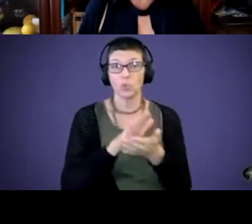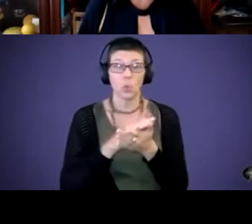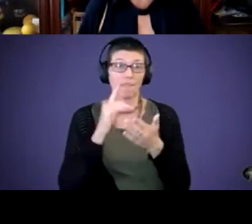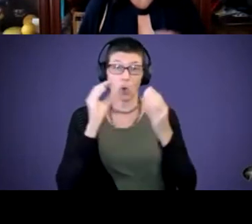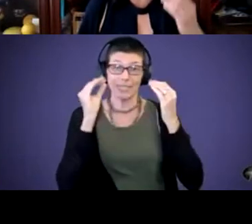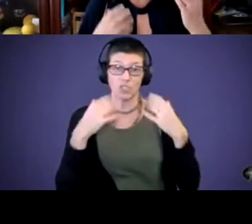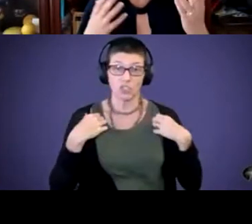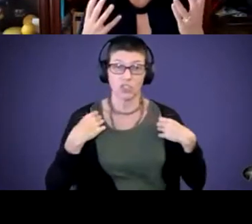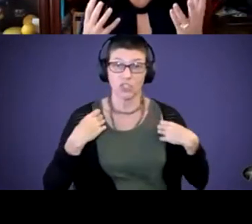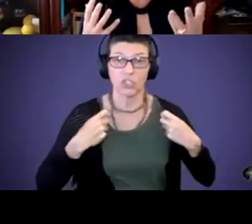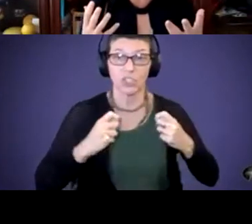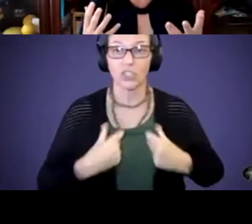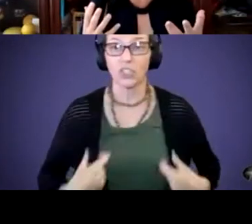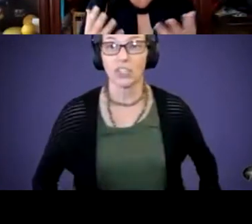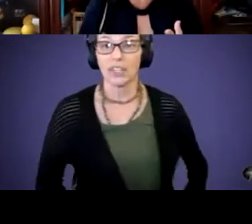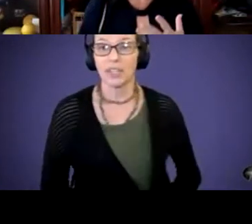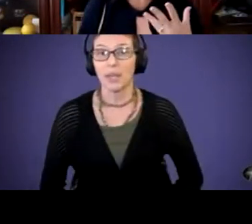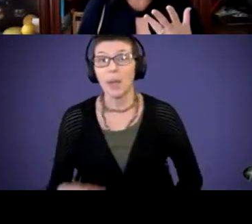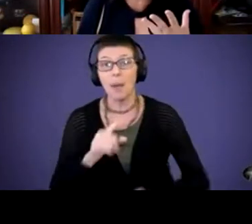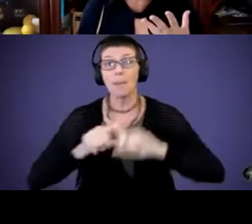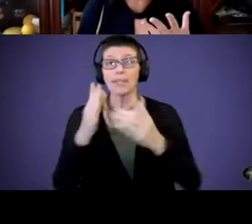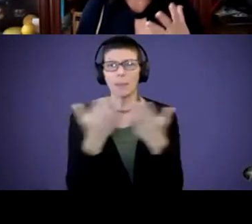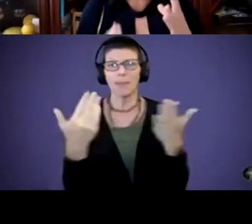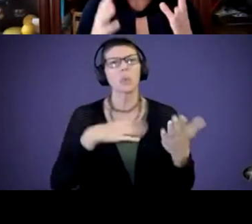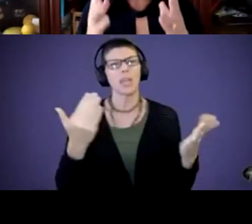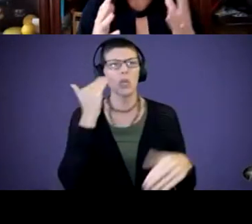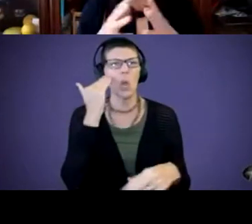but there are certain things we know as a parent that're like, Oh, okay, what are we talking about